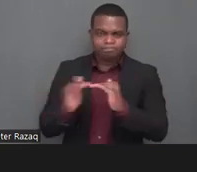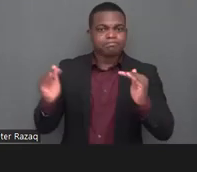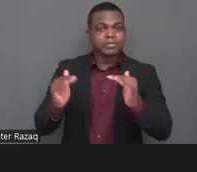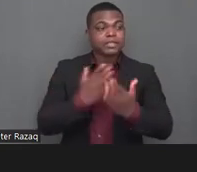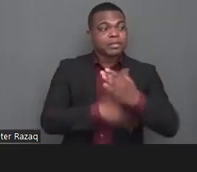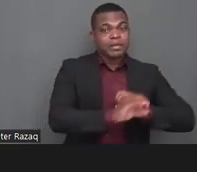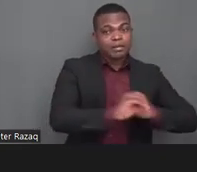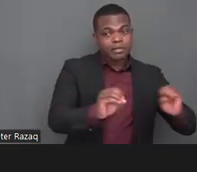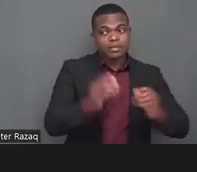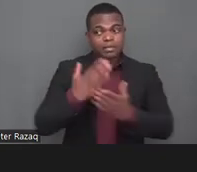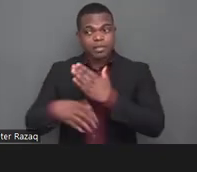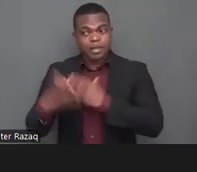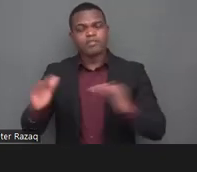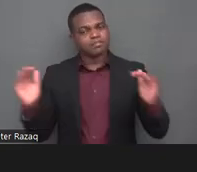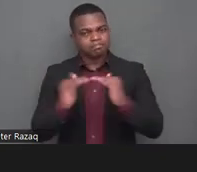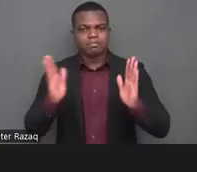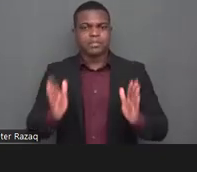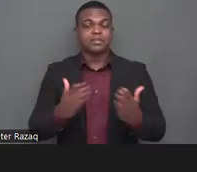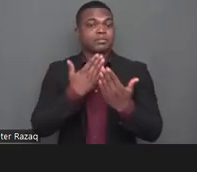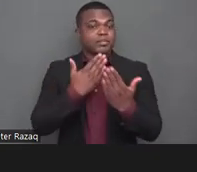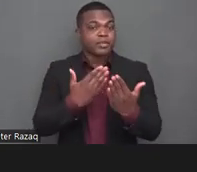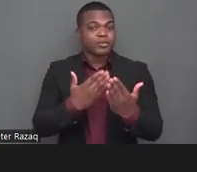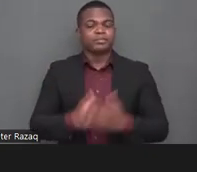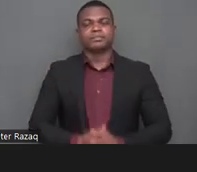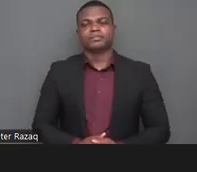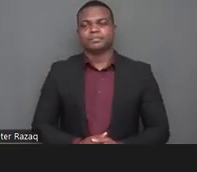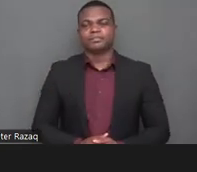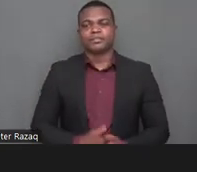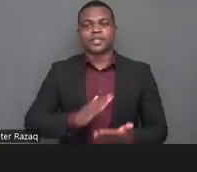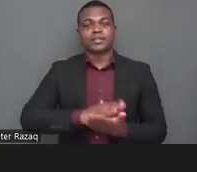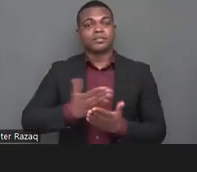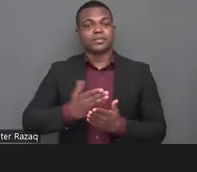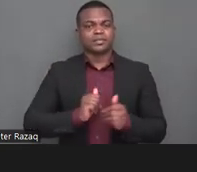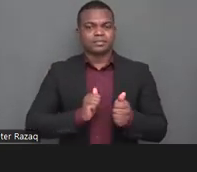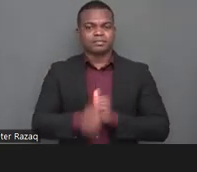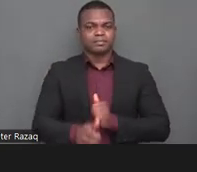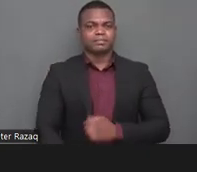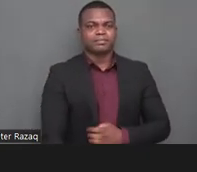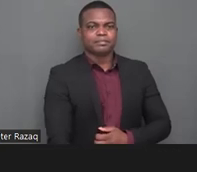thank you so much i really appreciate that that you put a strong spotlight on the inequities